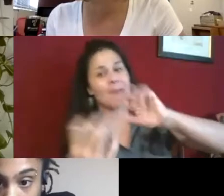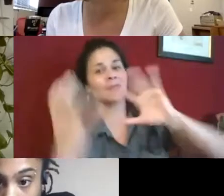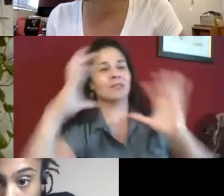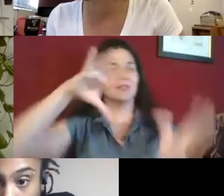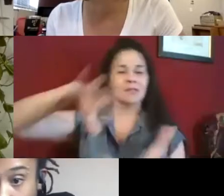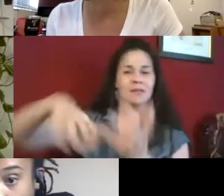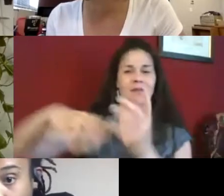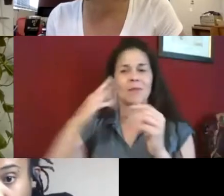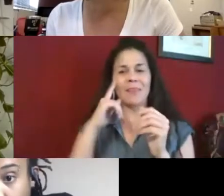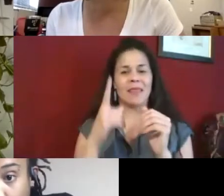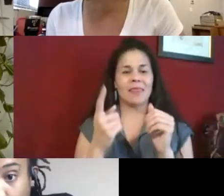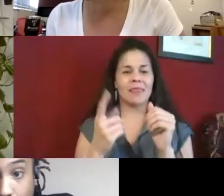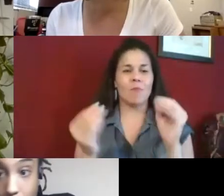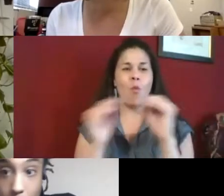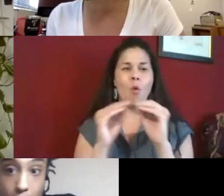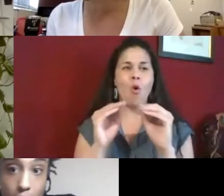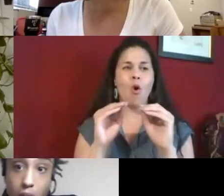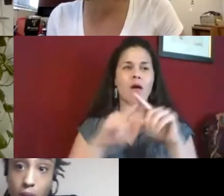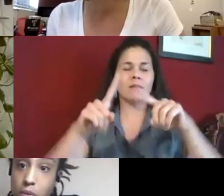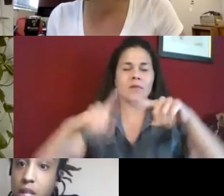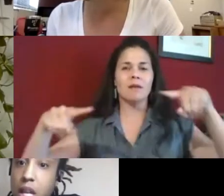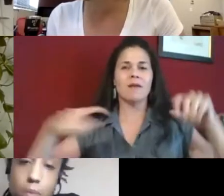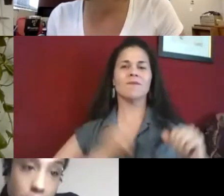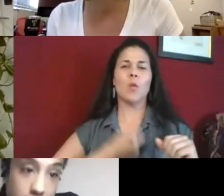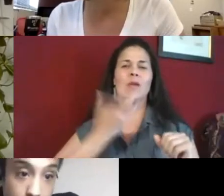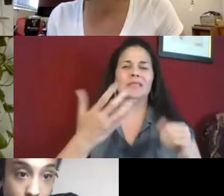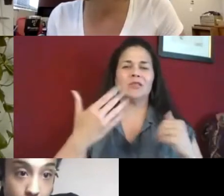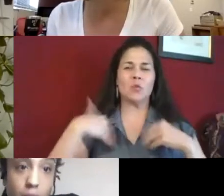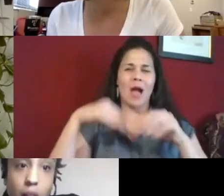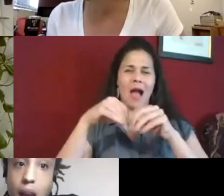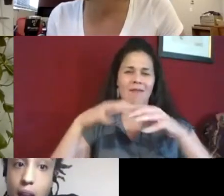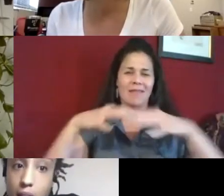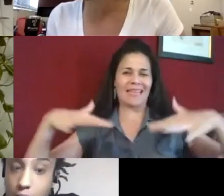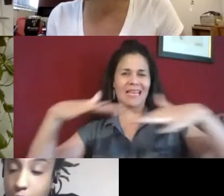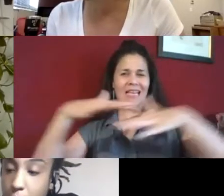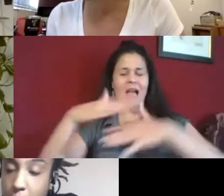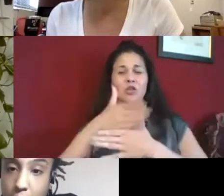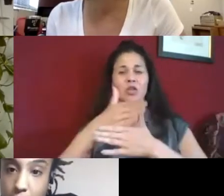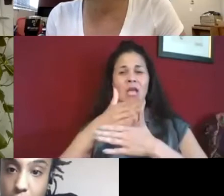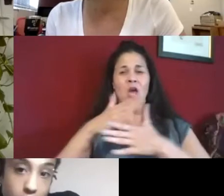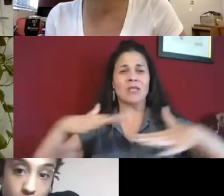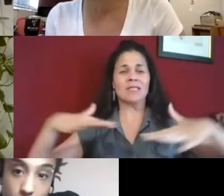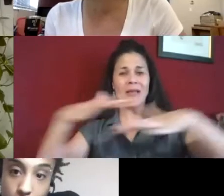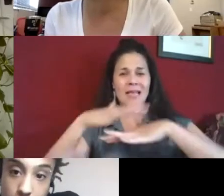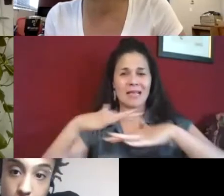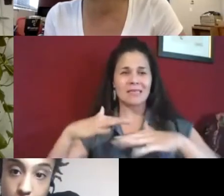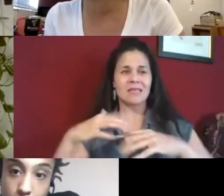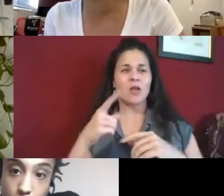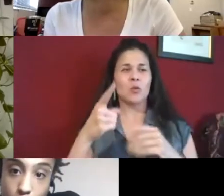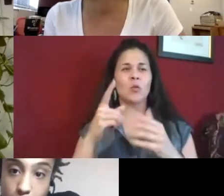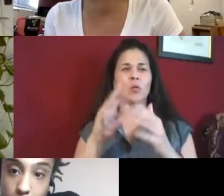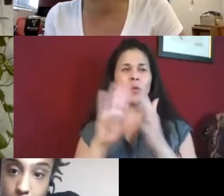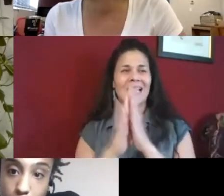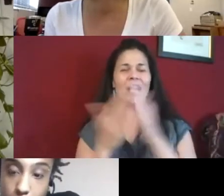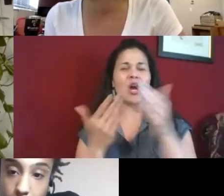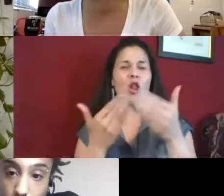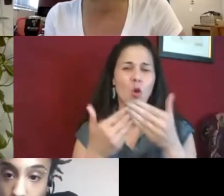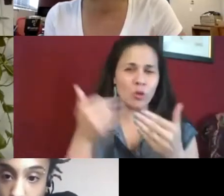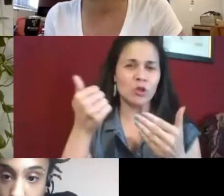We have to keep adapting, and making, see if what we apply works and